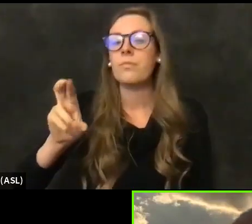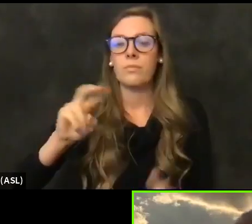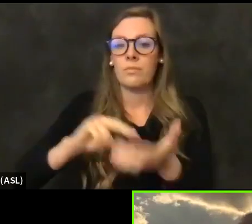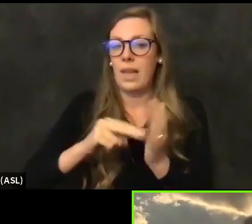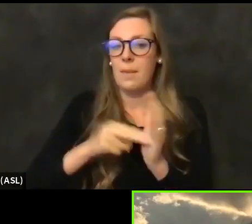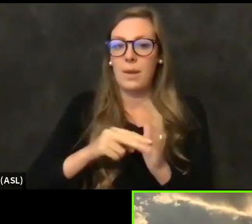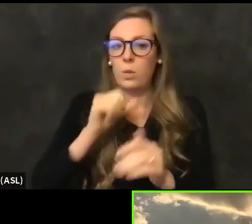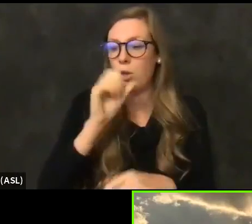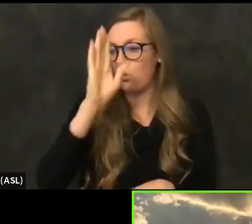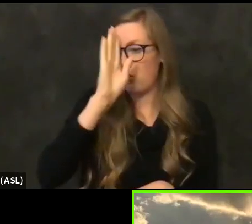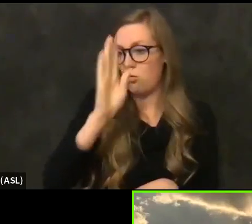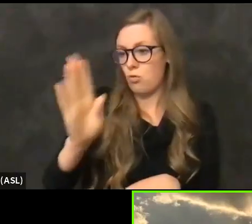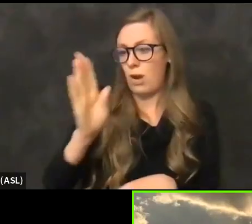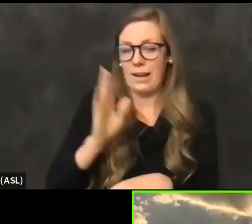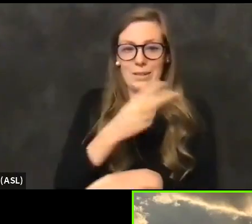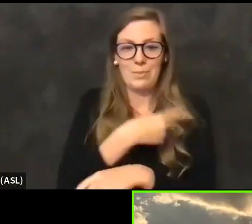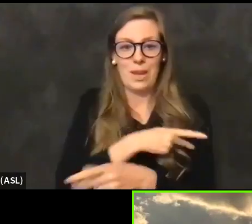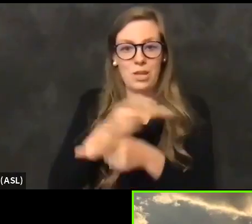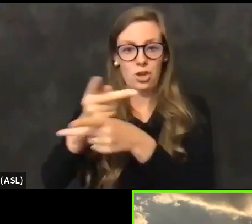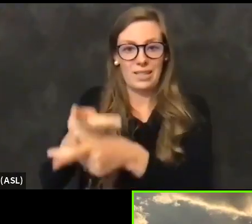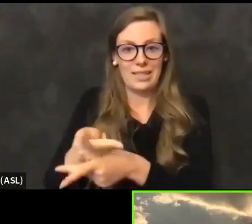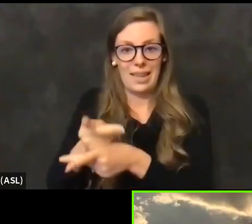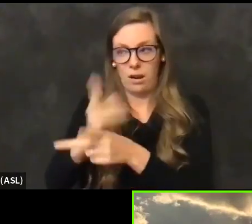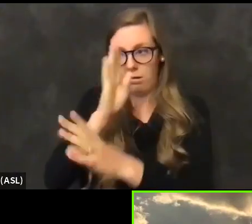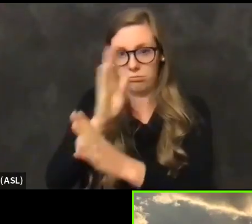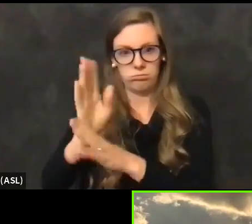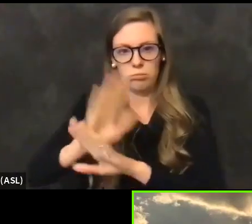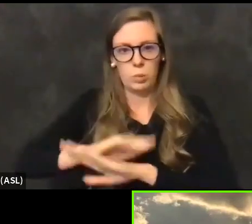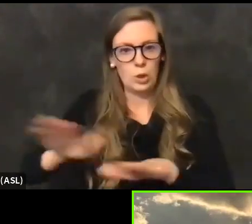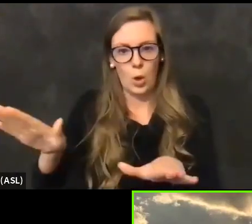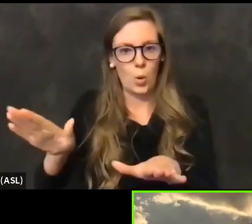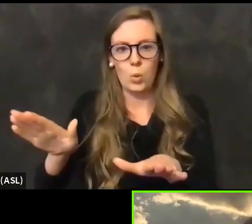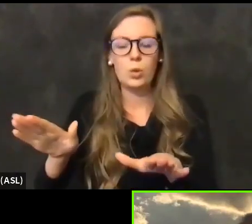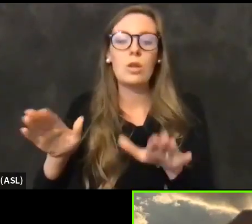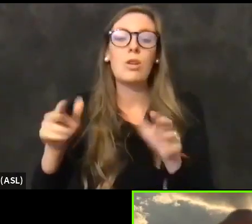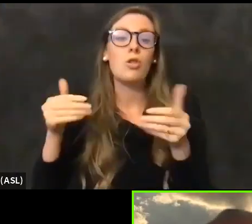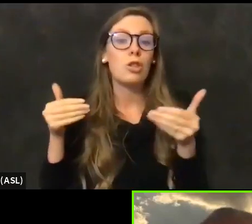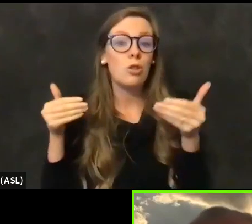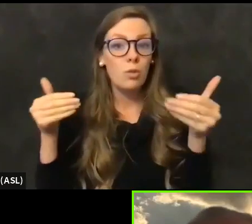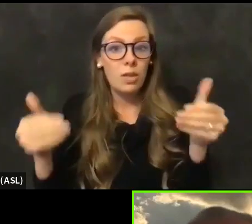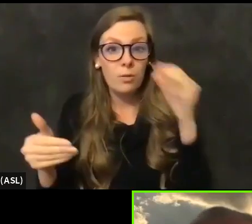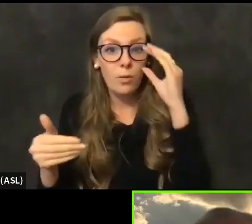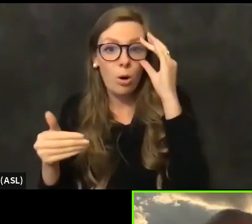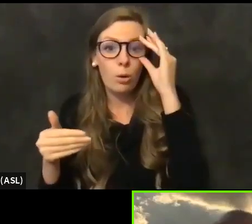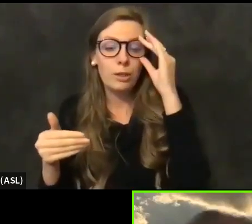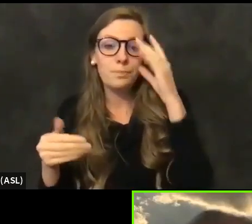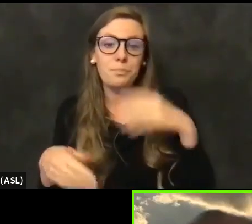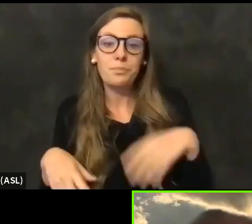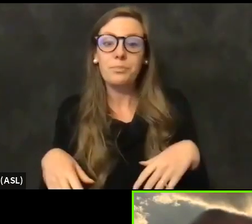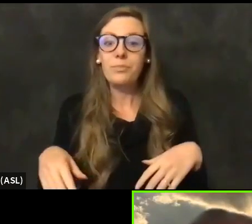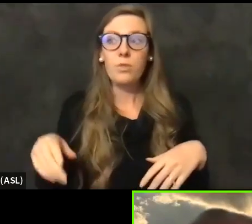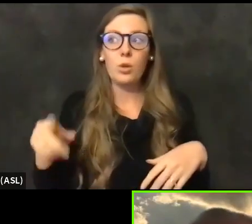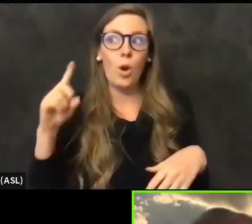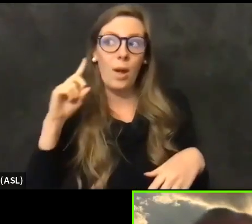So going forward, Sonoma County, as opposed to as we get all these anecdotes from, hey, this is what I hear is going on in San Mateo.